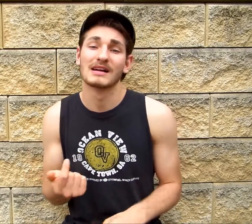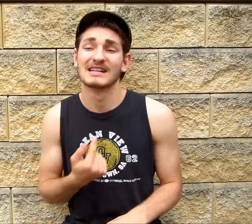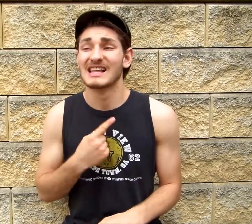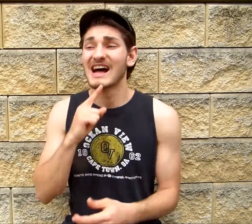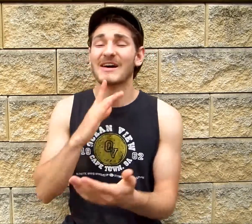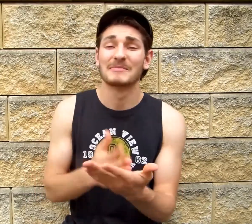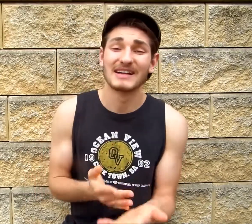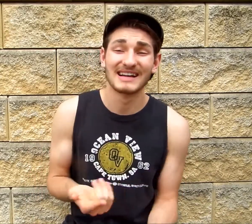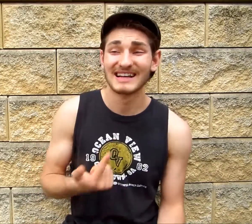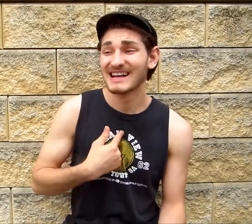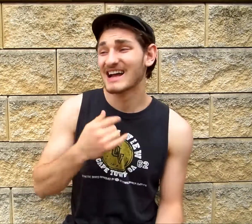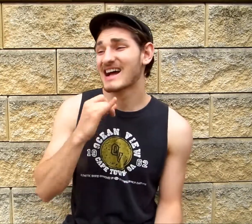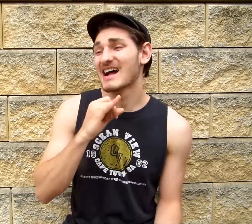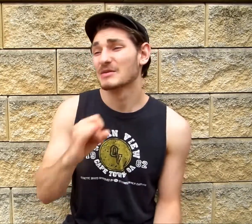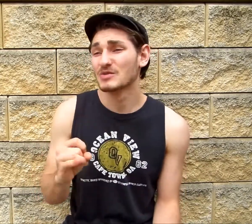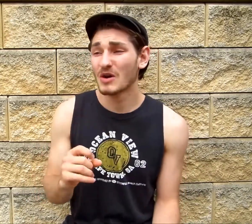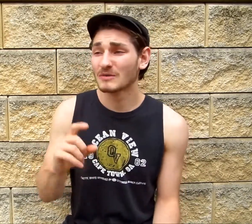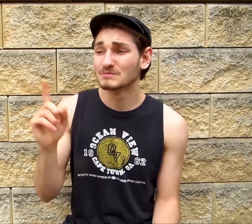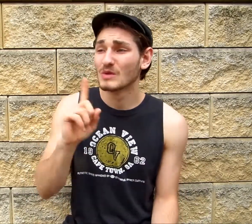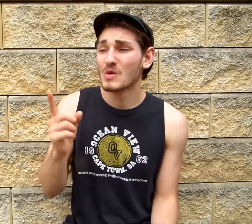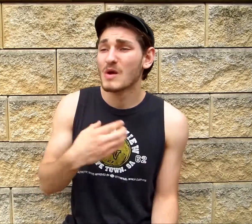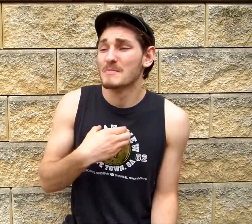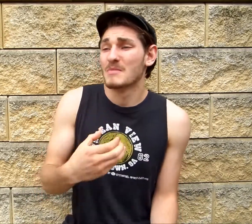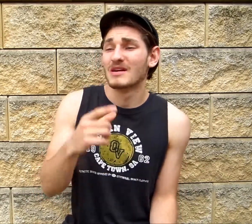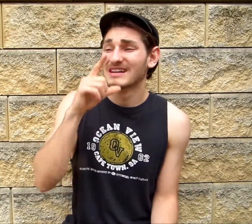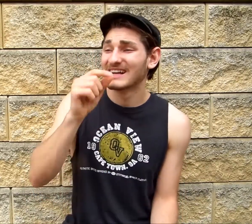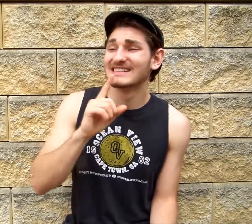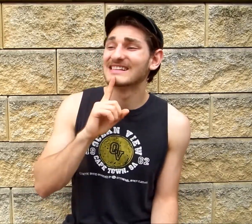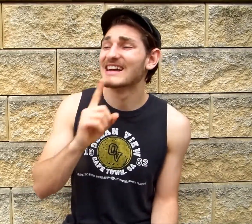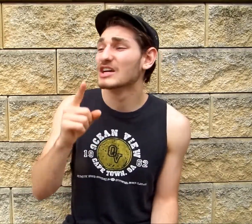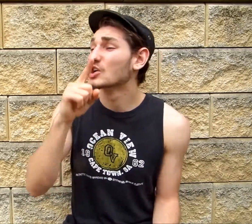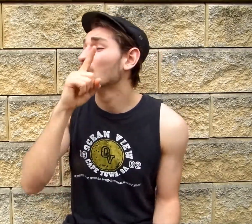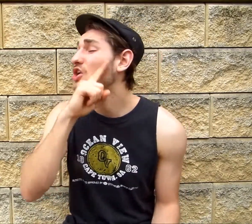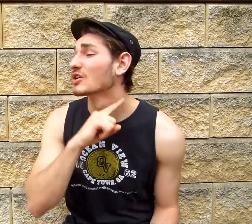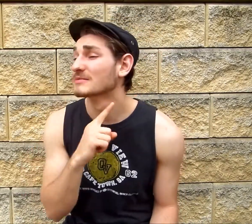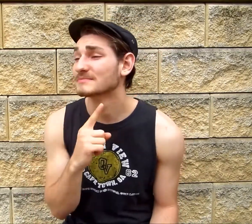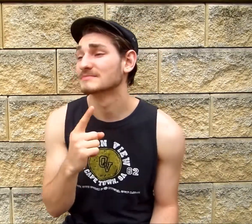I'll admit, I was wrong, what else can I say, girl?